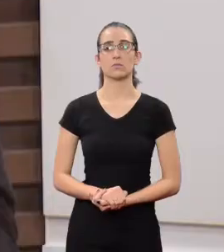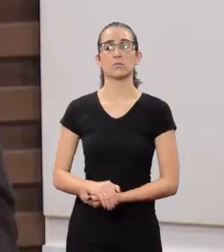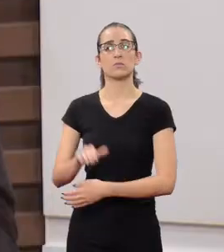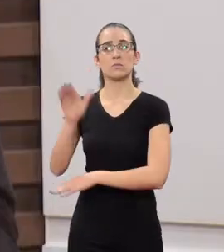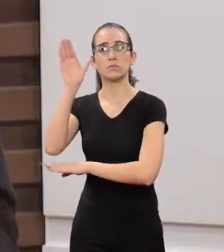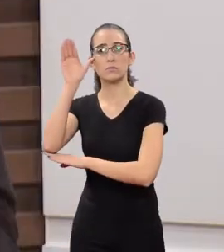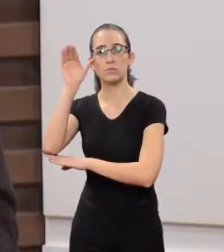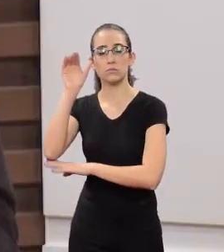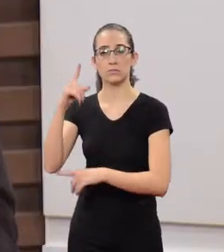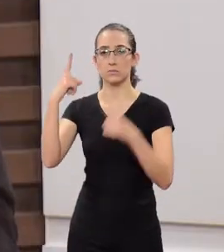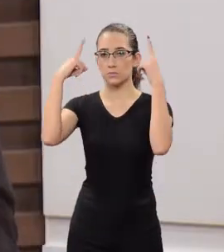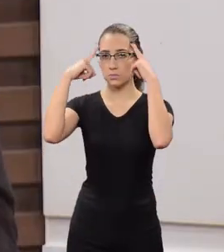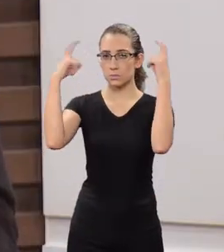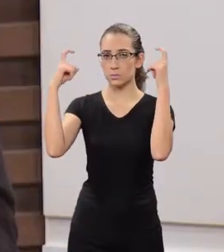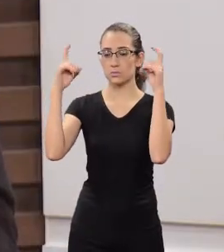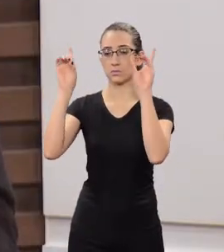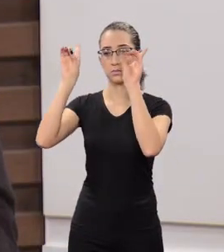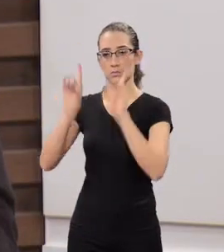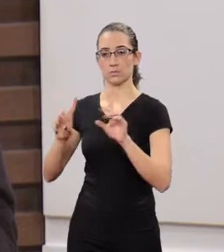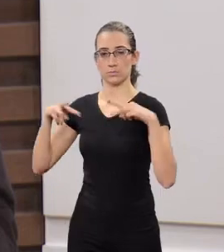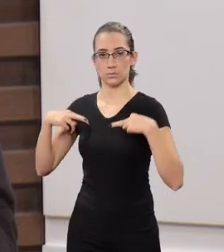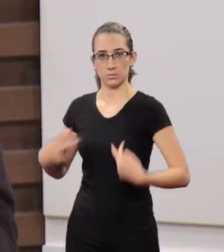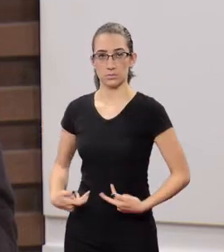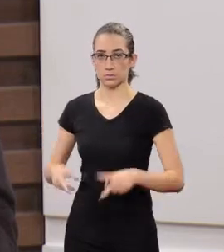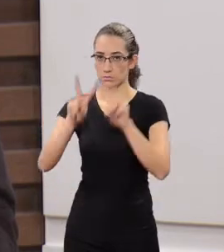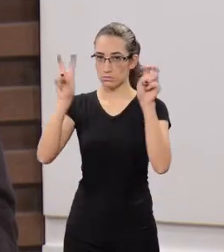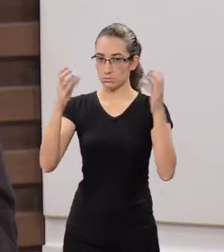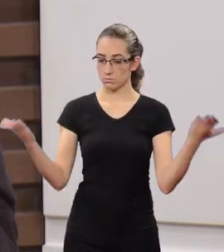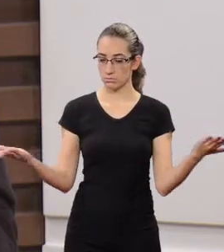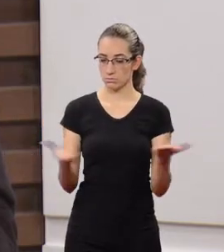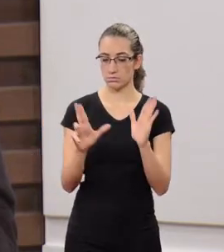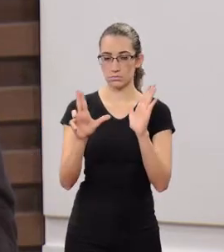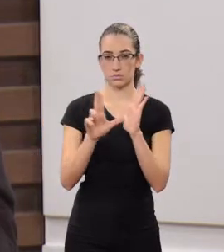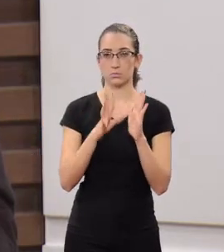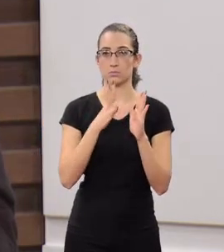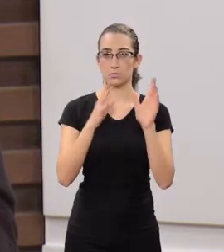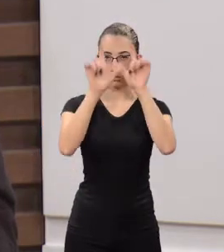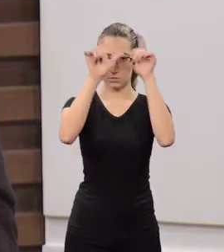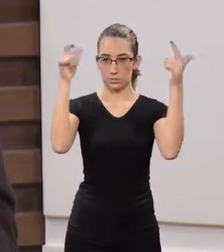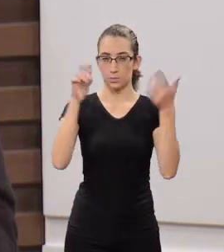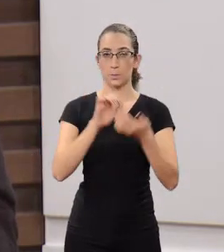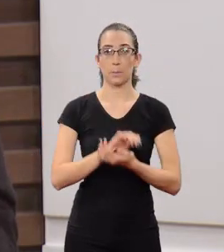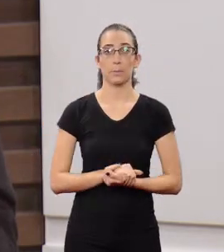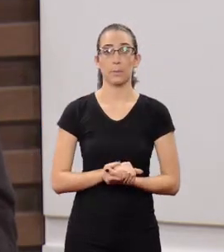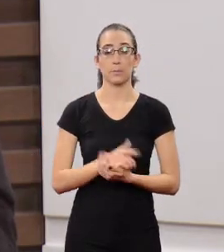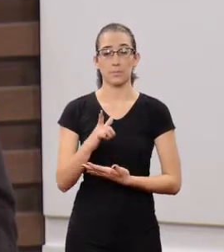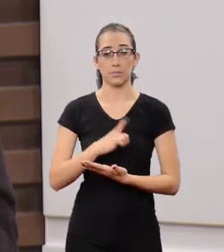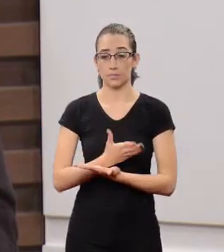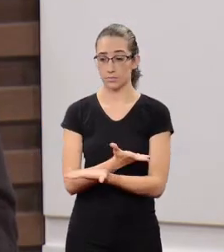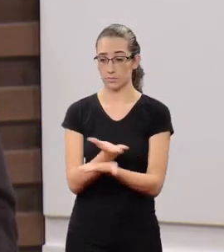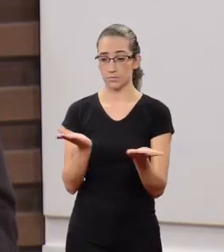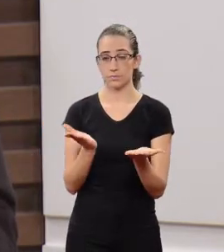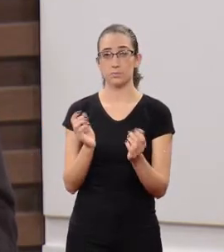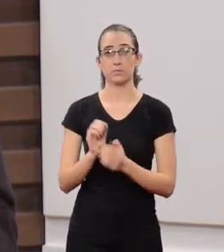Observatory of Violence and Human Rights is the theme of ULBRA's Concept this week. Here with us,